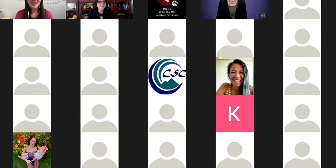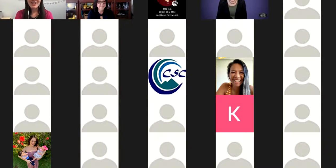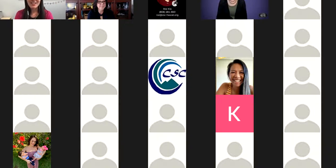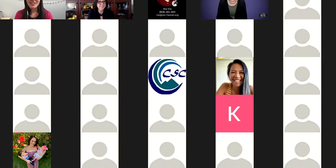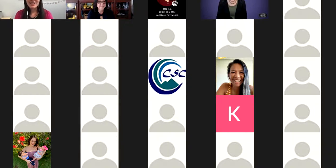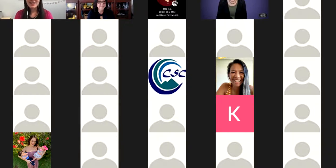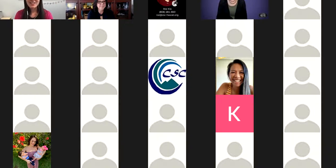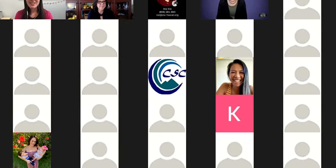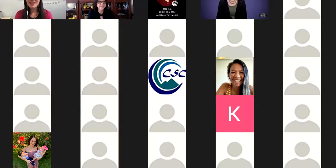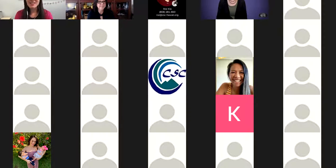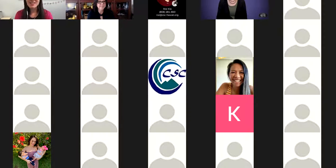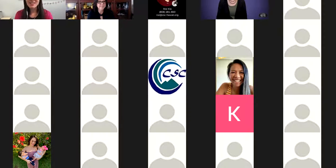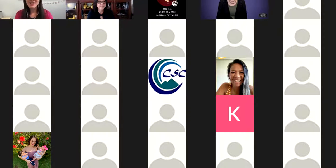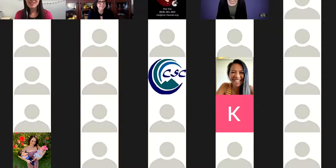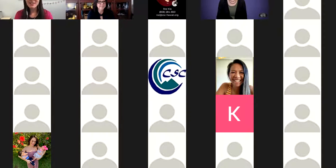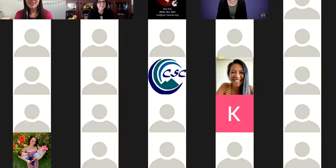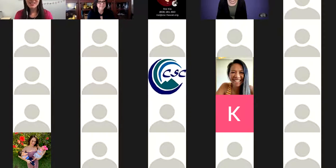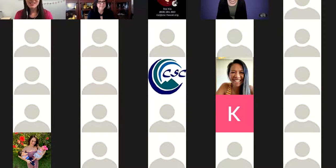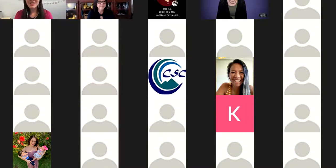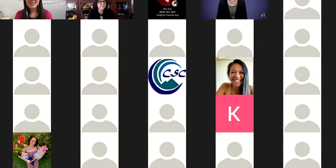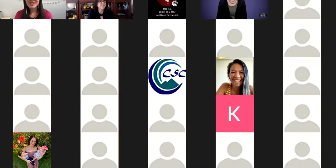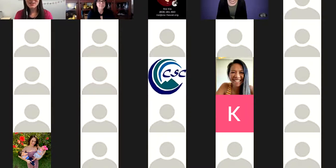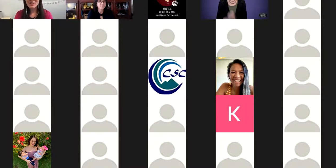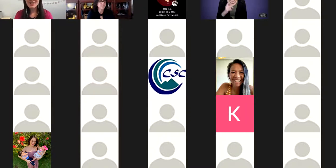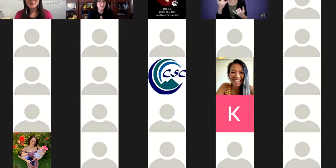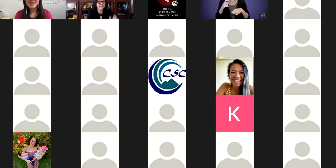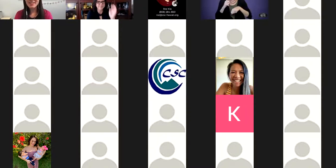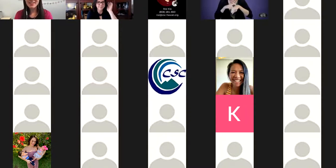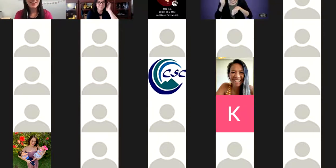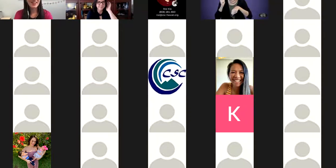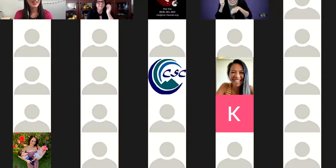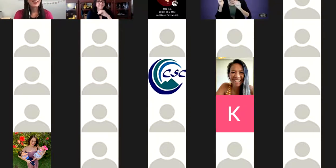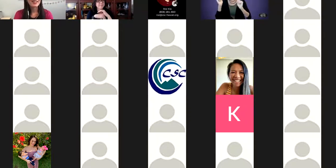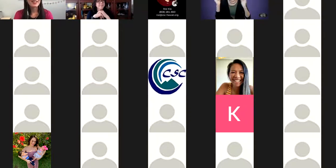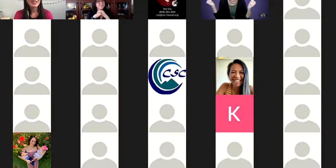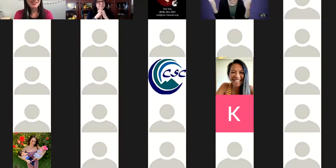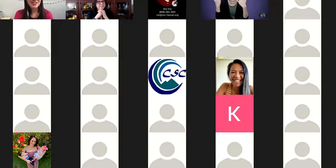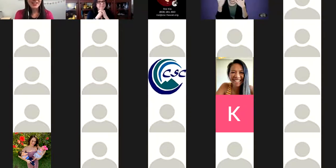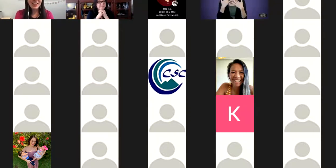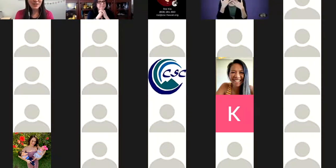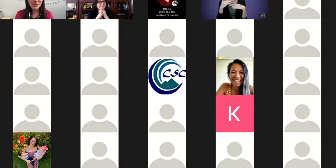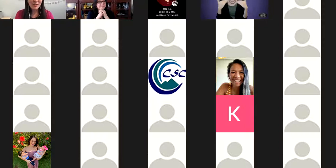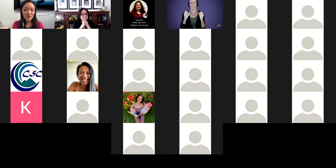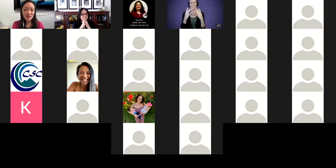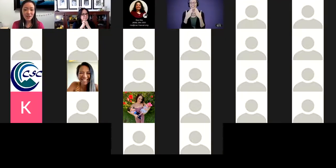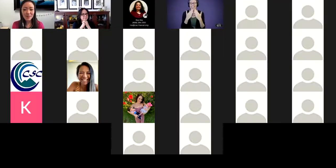Oh gosh. It's right at 10 o'clock and everyone's coming in. Okay. So thank you everyone for coming.